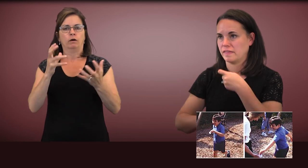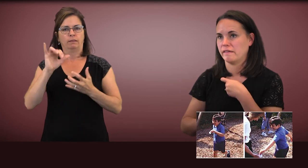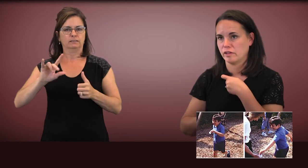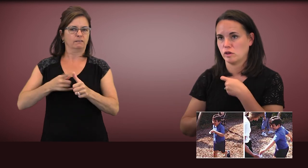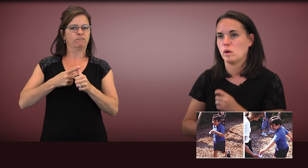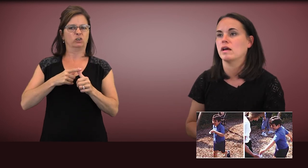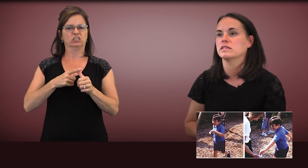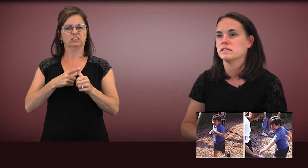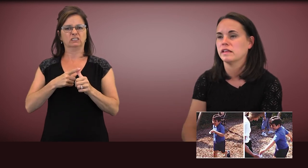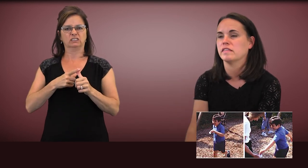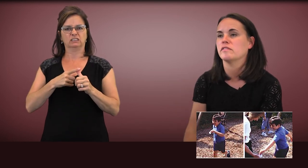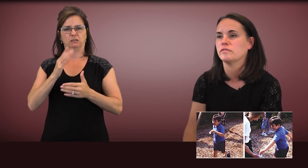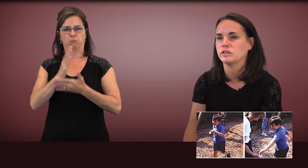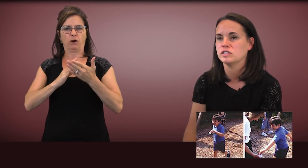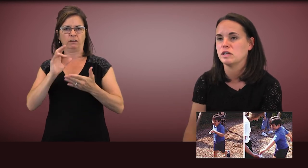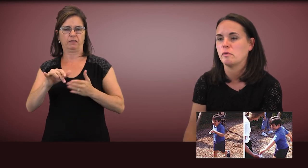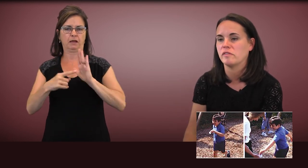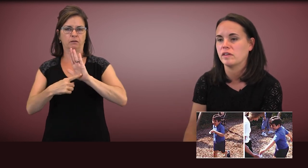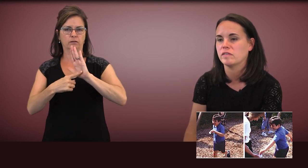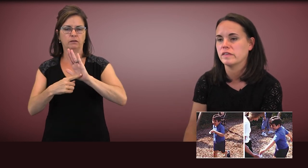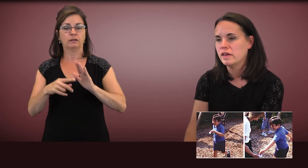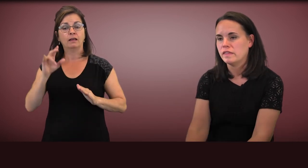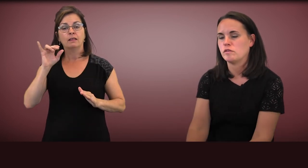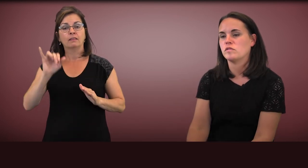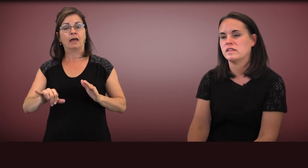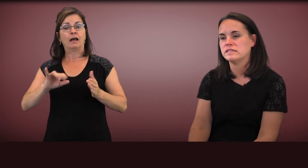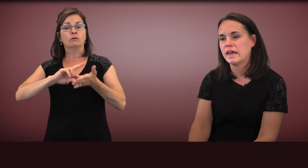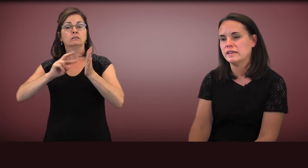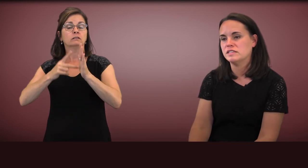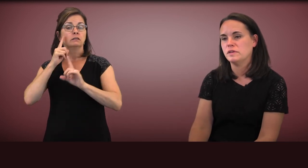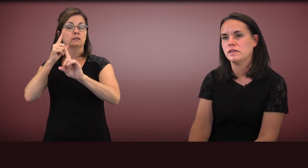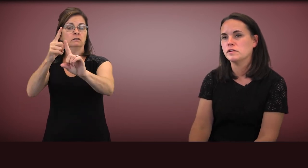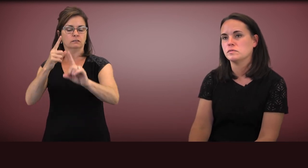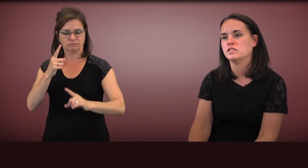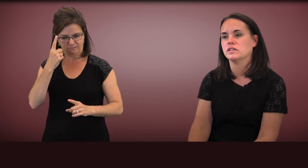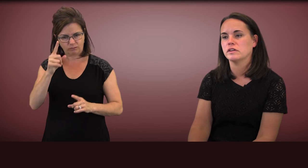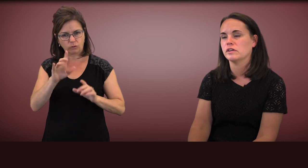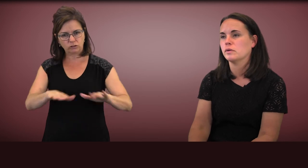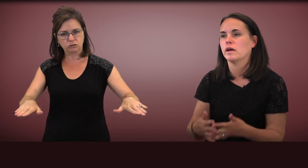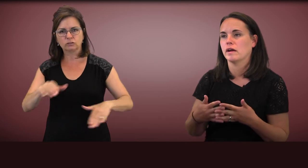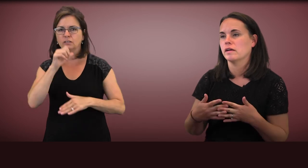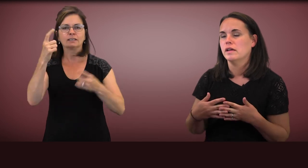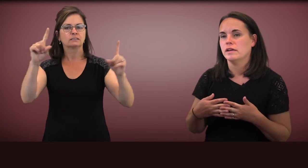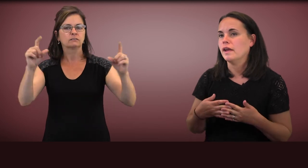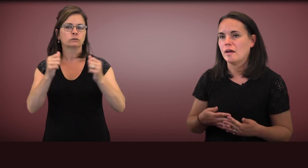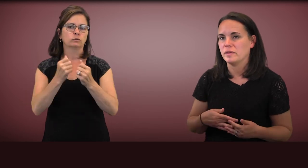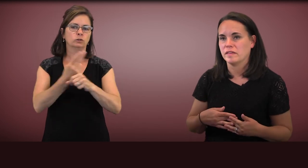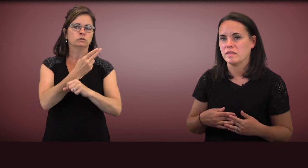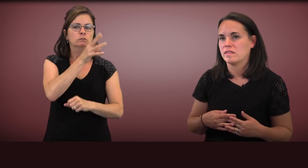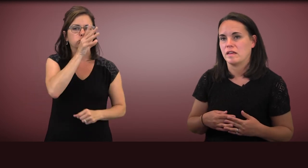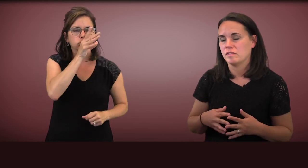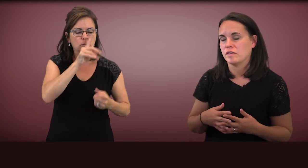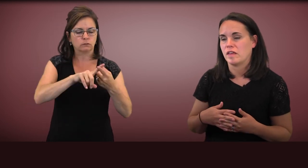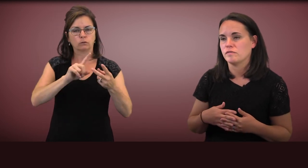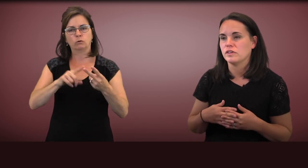that they really want. That's the first step of this. This was intended to be used with children who are not being successful